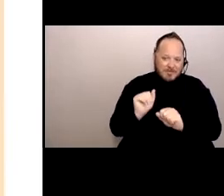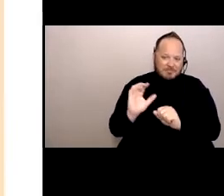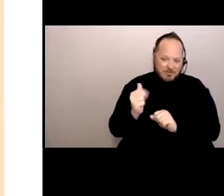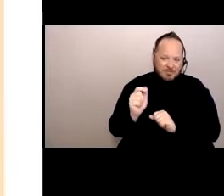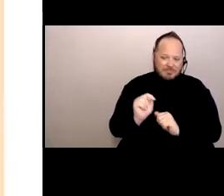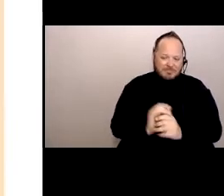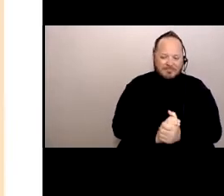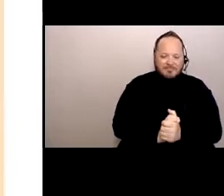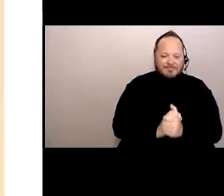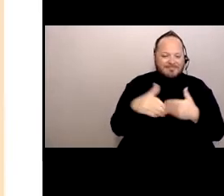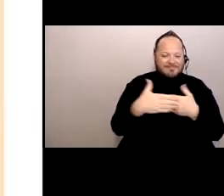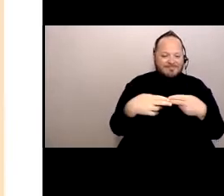Okay, Ligia, take it away.